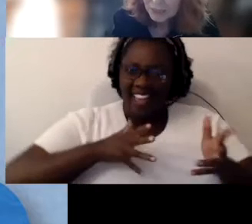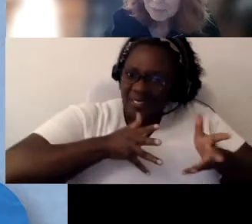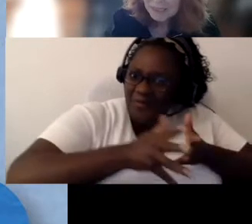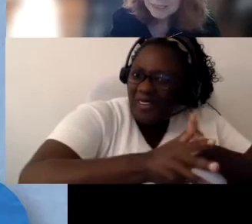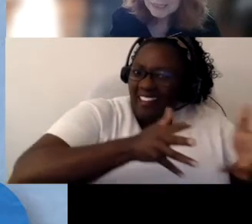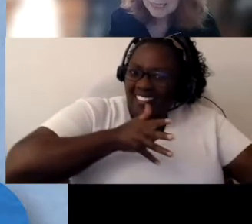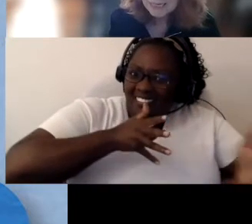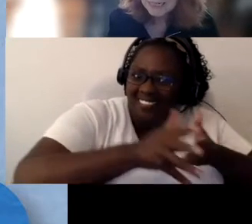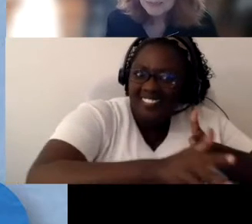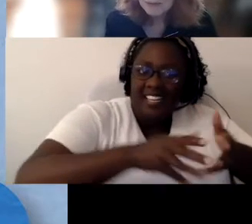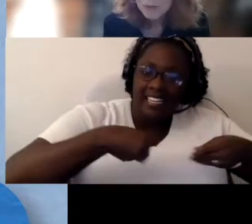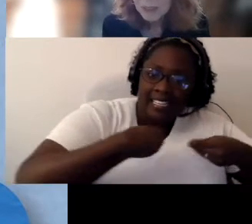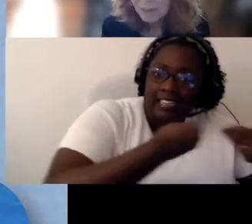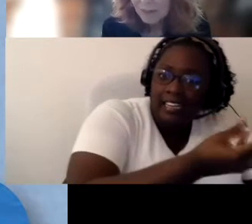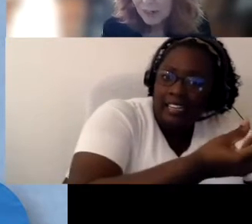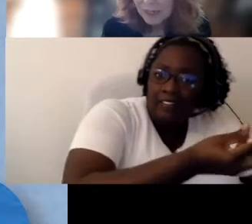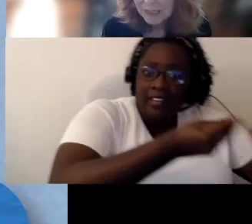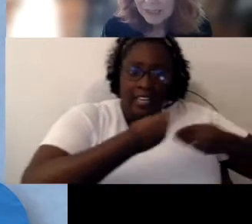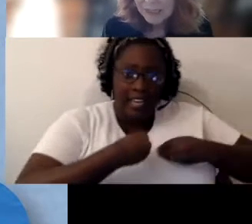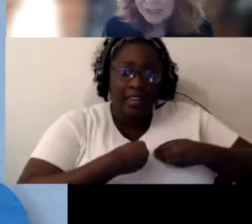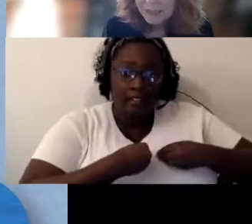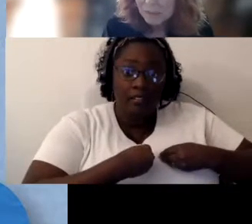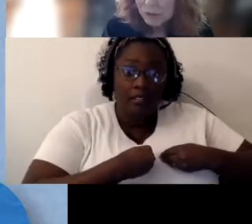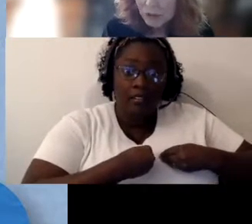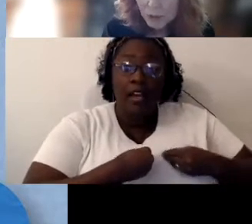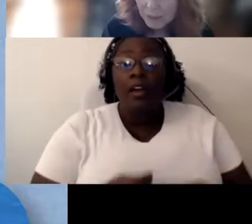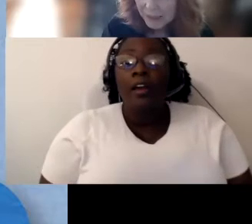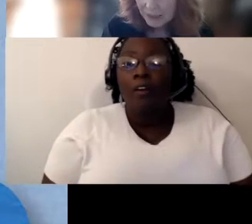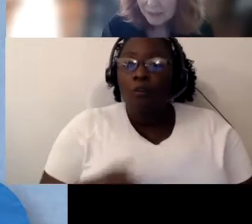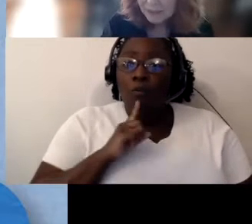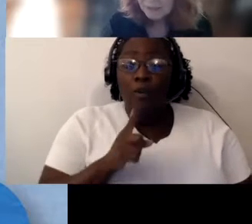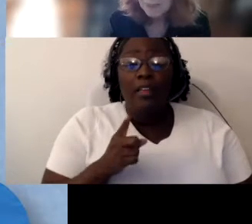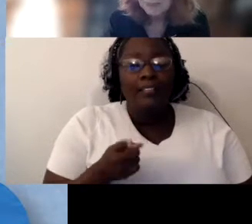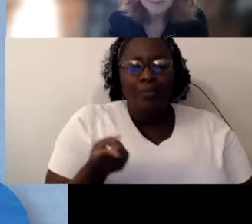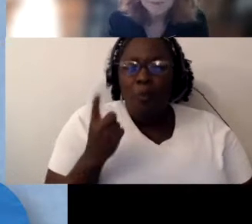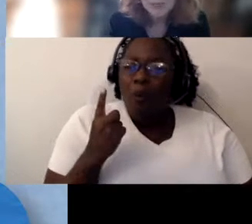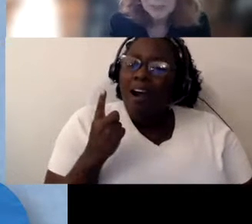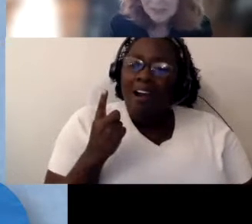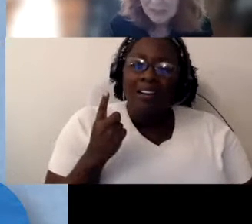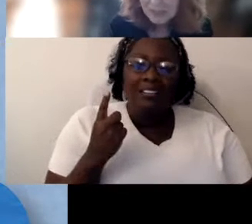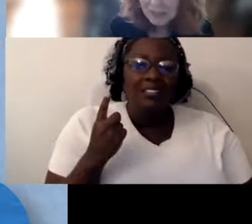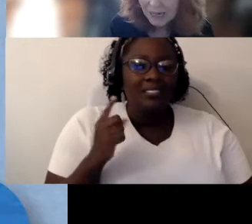communication Because again one of the very most crippling things about deaf blindness is the lack of